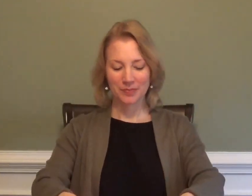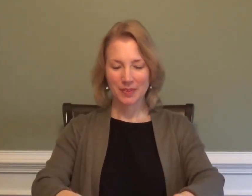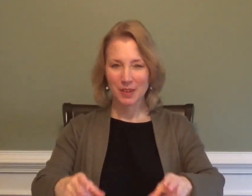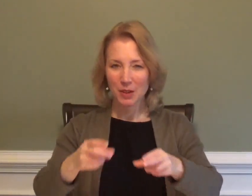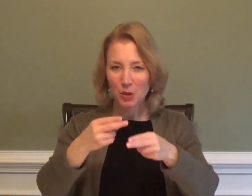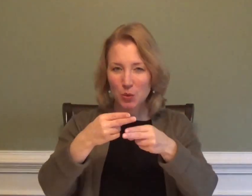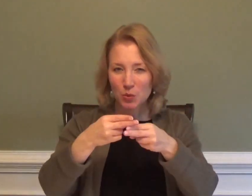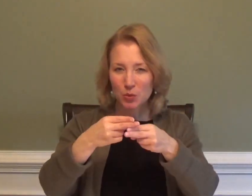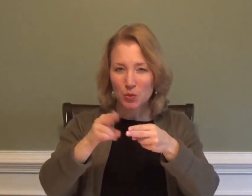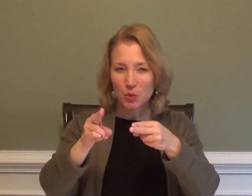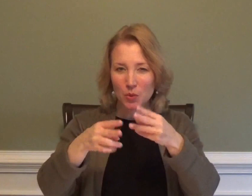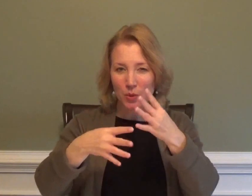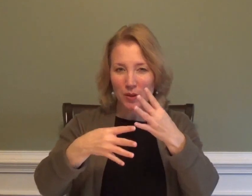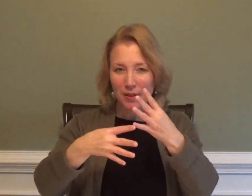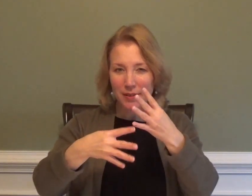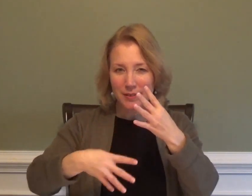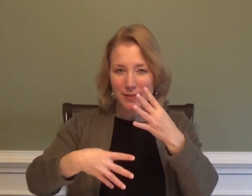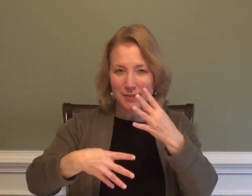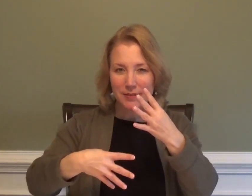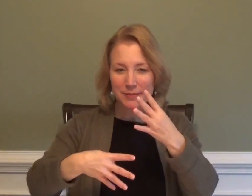BRIEF LIST